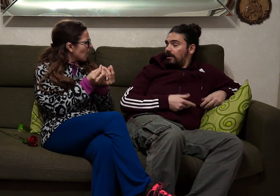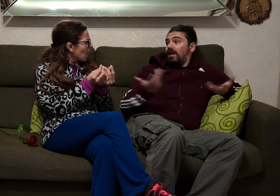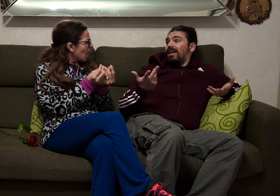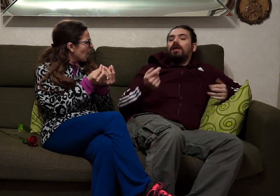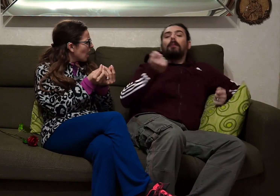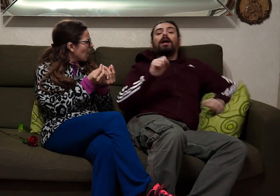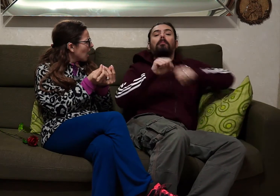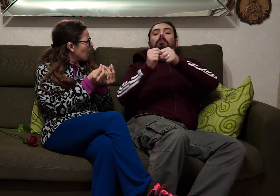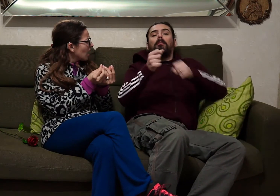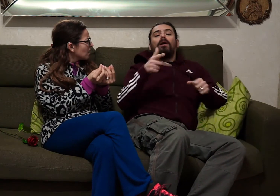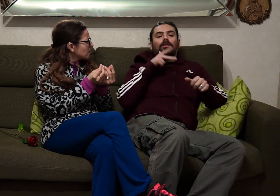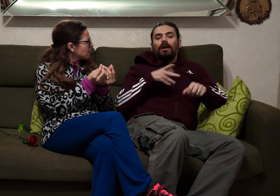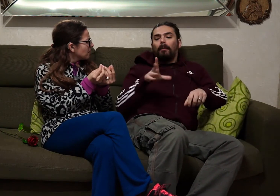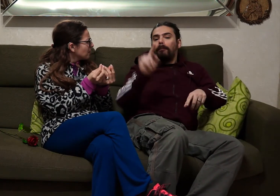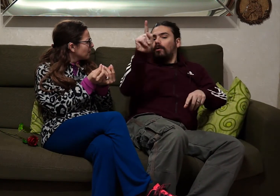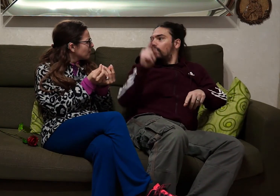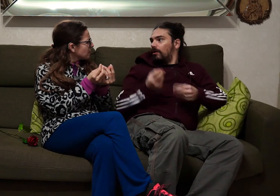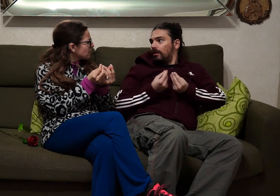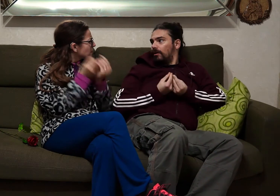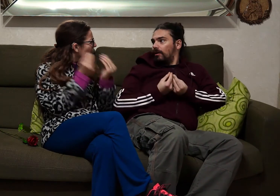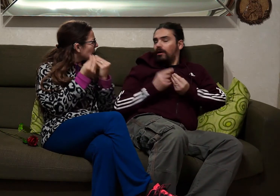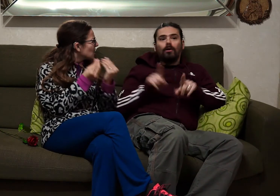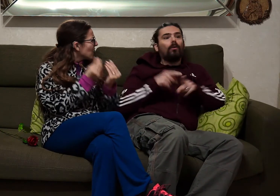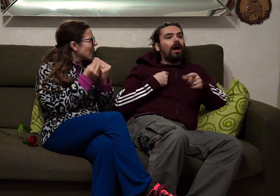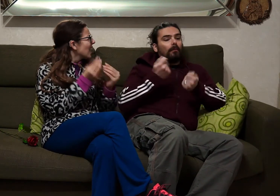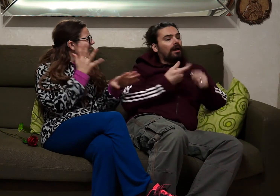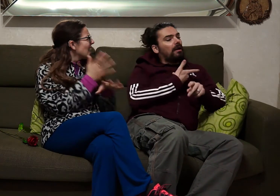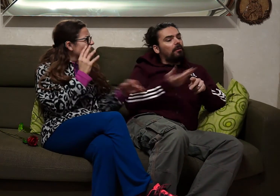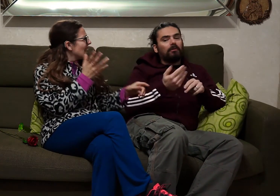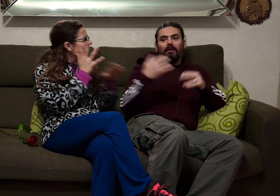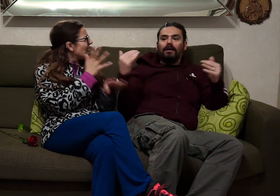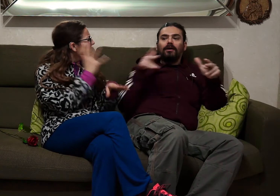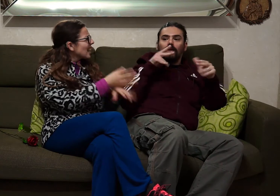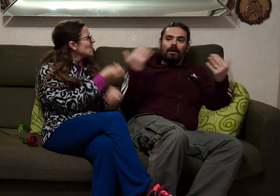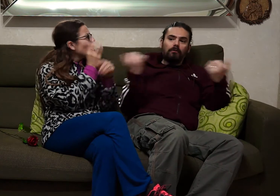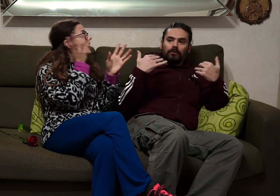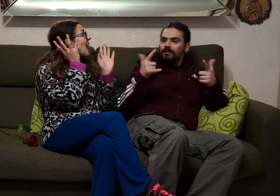if he has a broken car she doesn't consider it. it's like me with the poor car women don't look for me ...